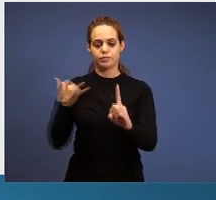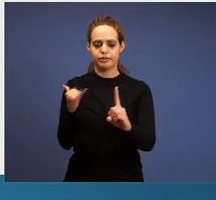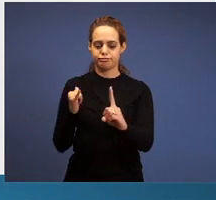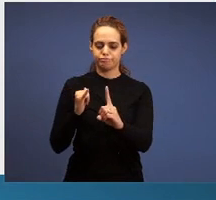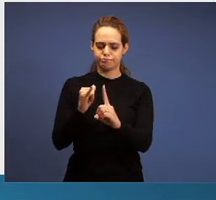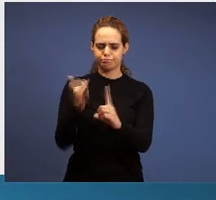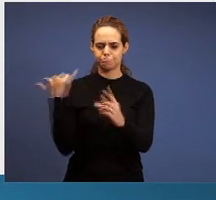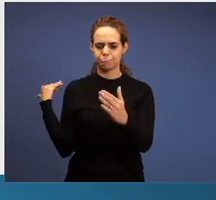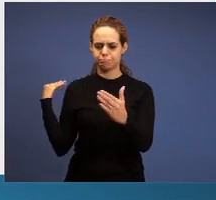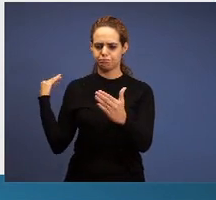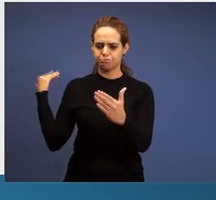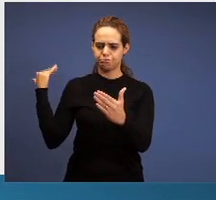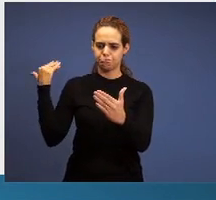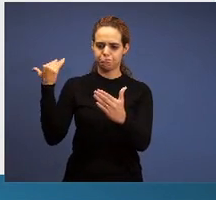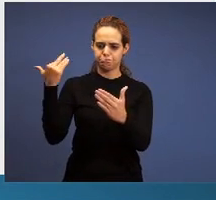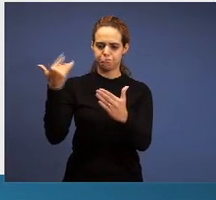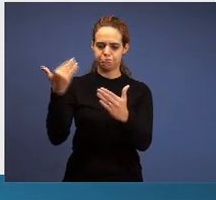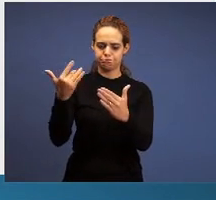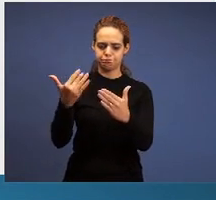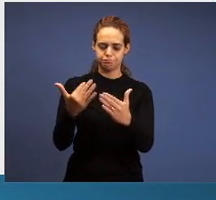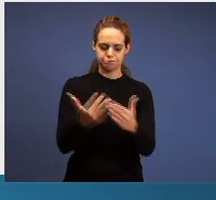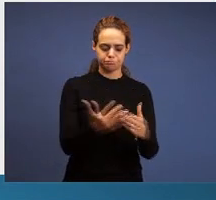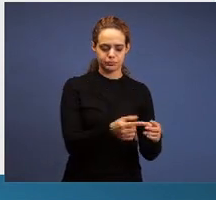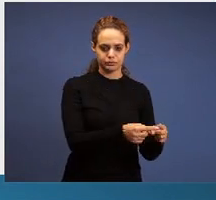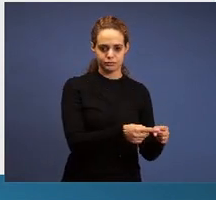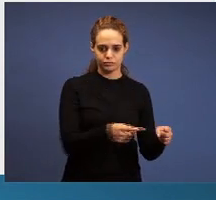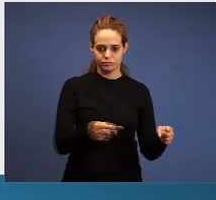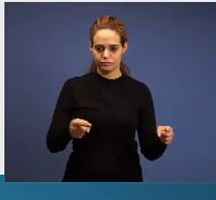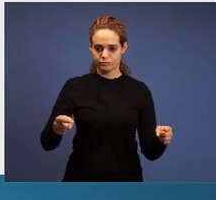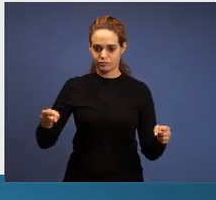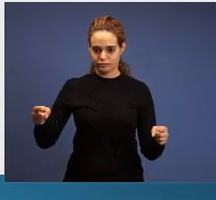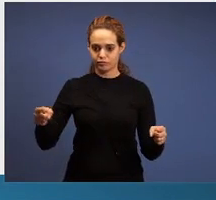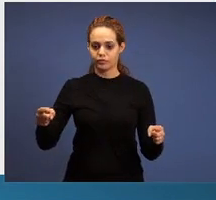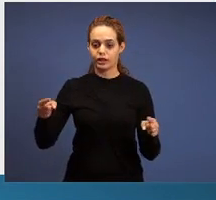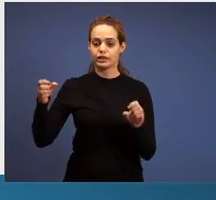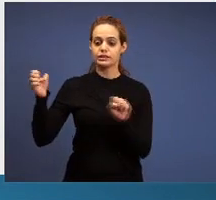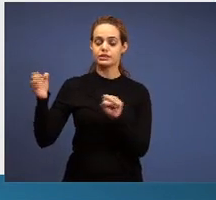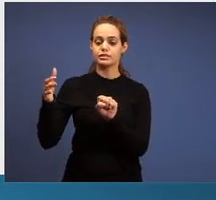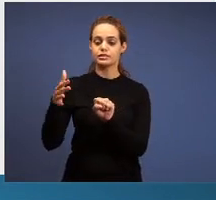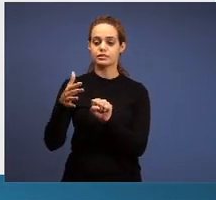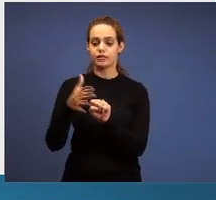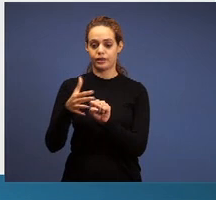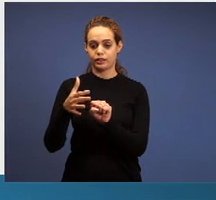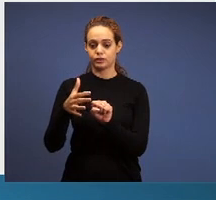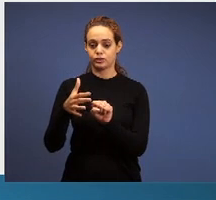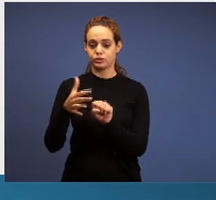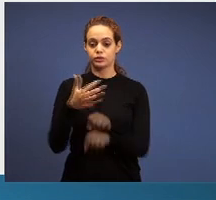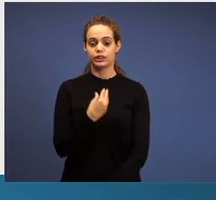of the church in Sardis, He is present in all history of the church, but